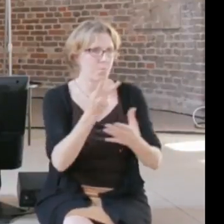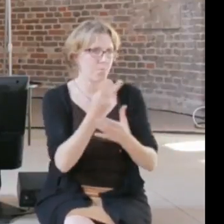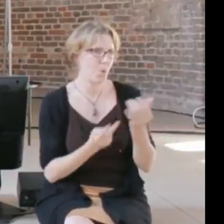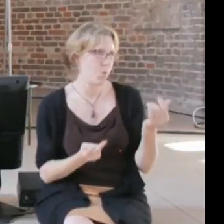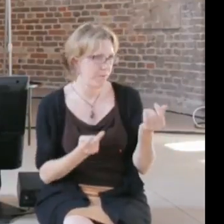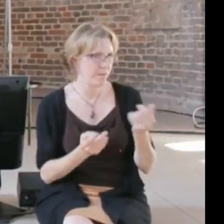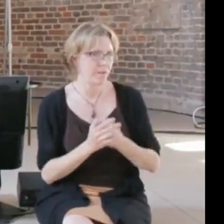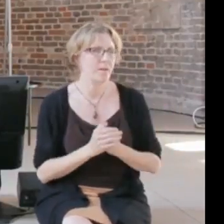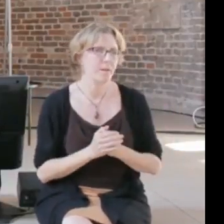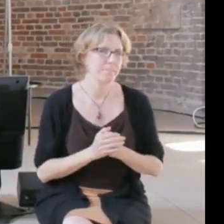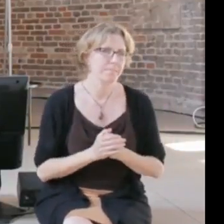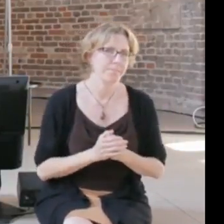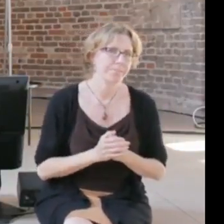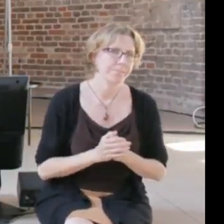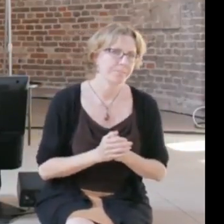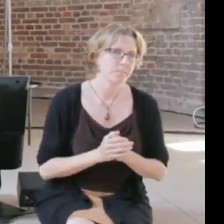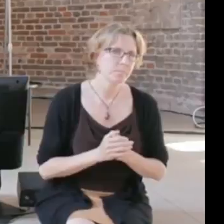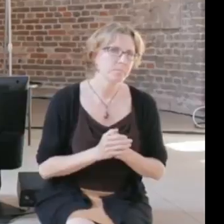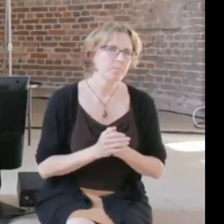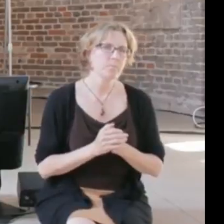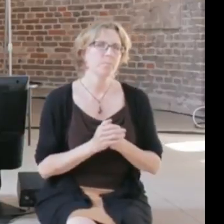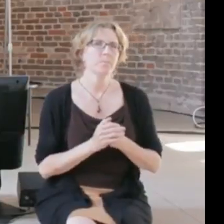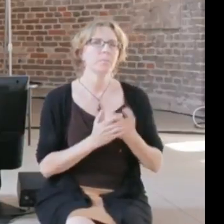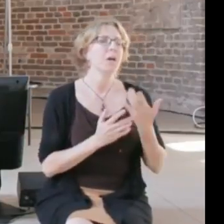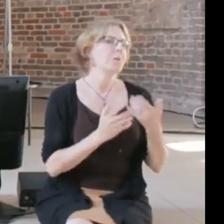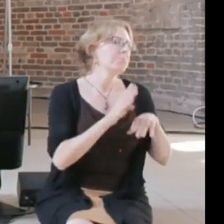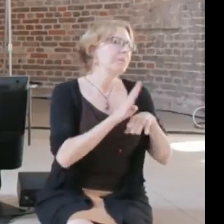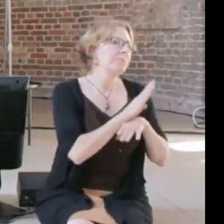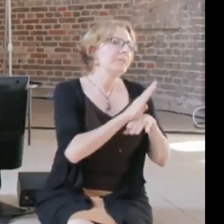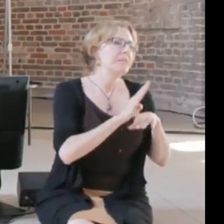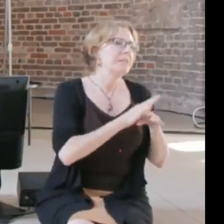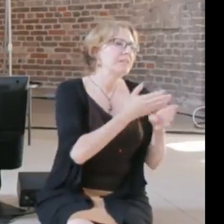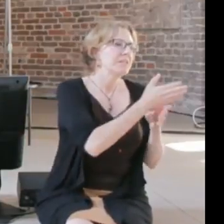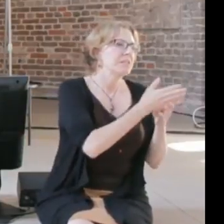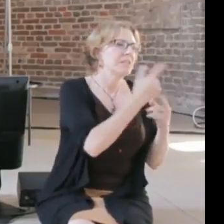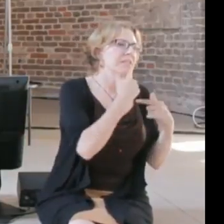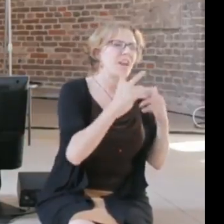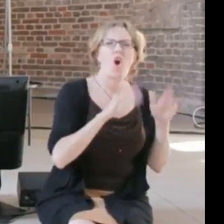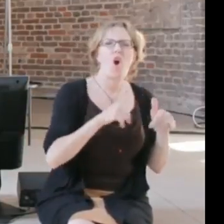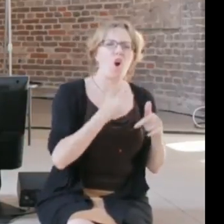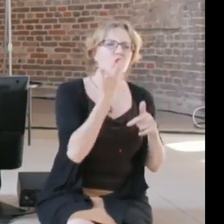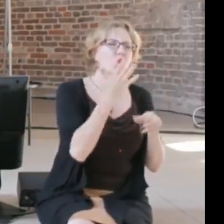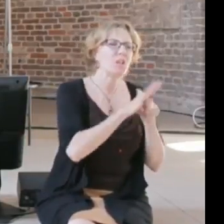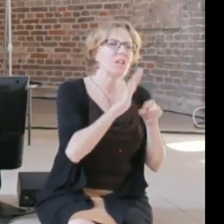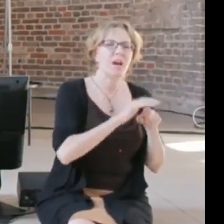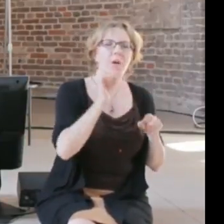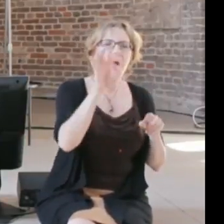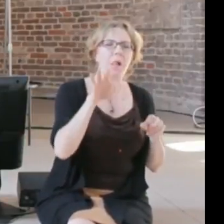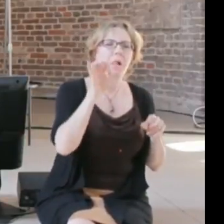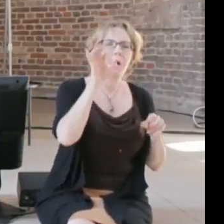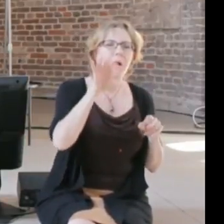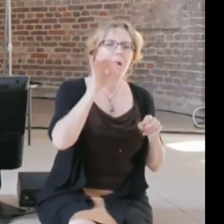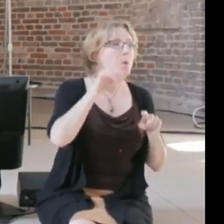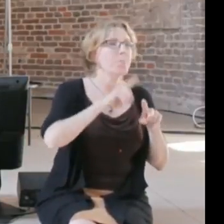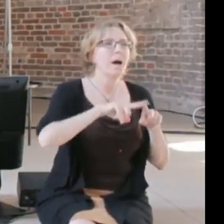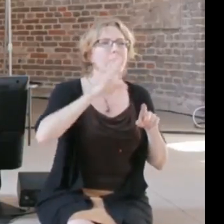industry says it's enough to just keep people informed of what's going on, I think here we really need participation and involvement.